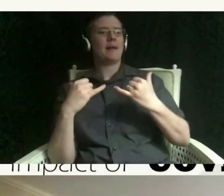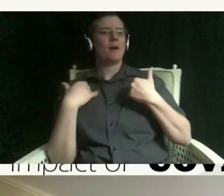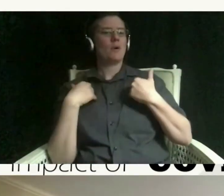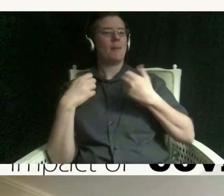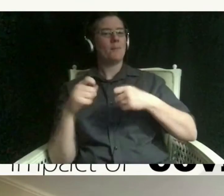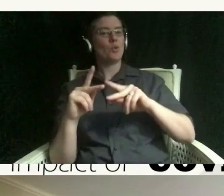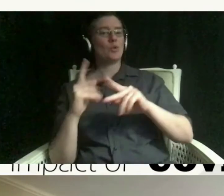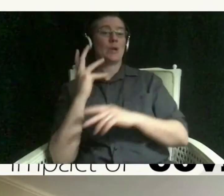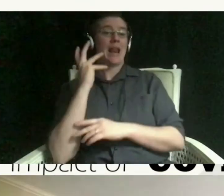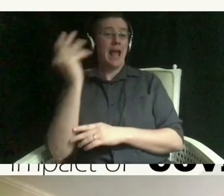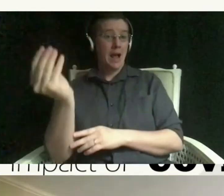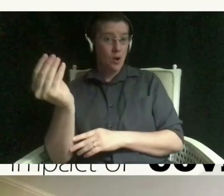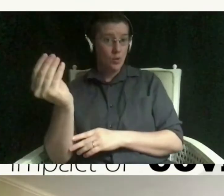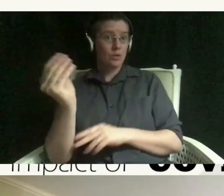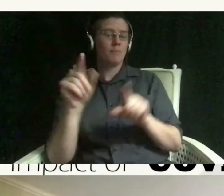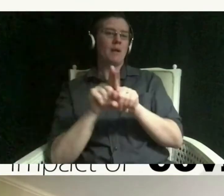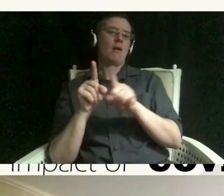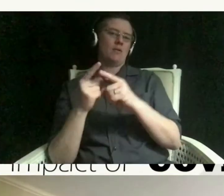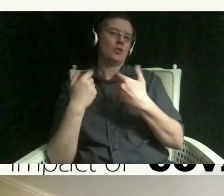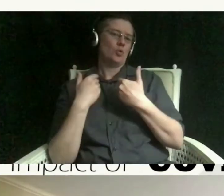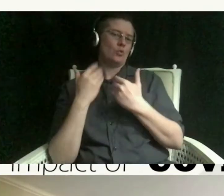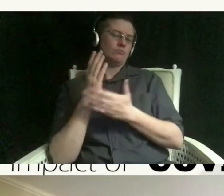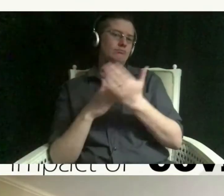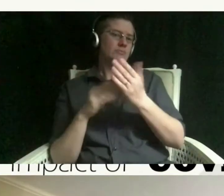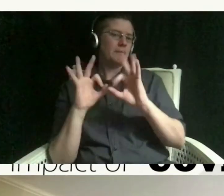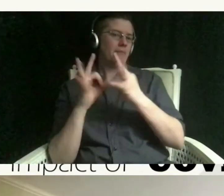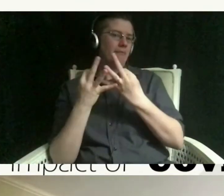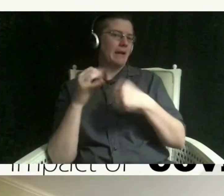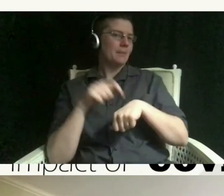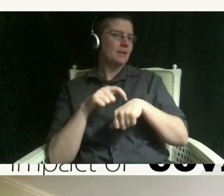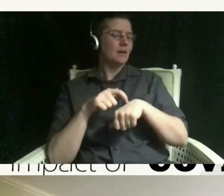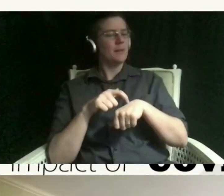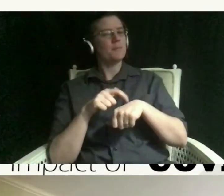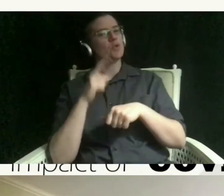it also added some family time so it ends up kind of strengthening the bonds for him